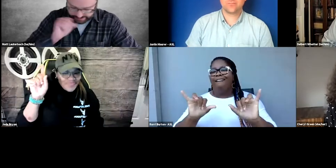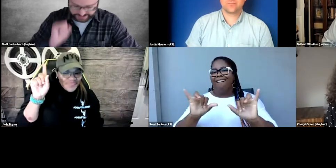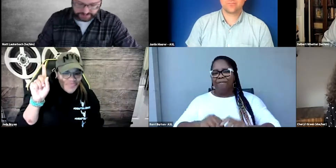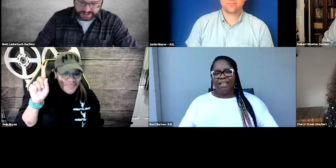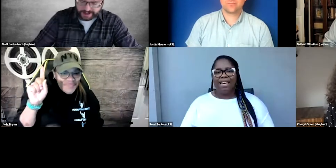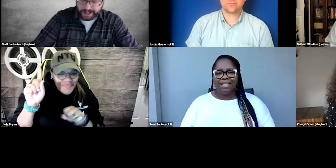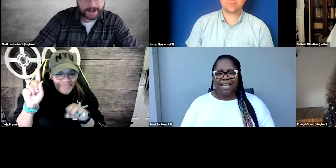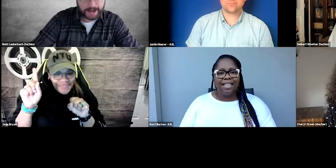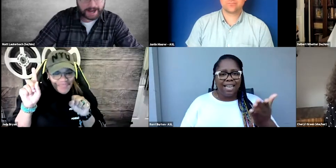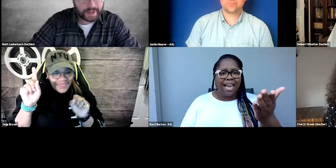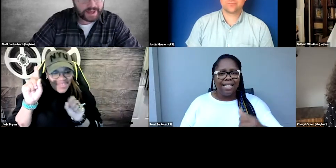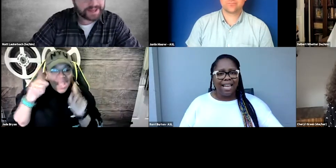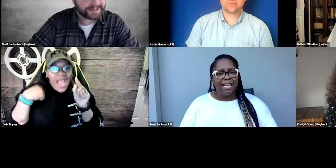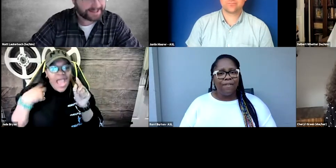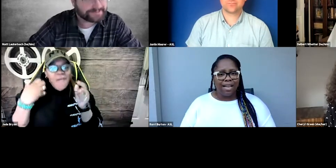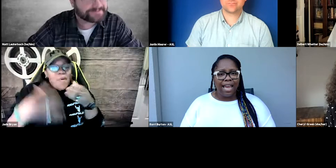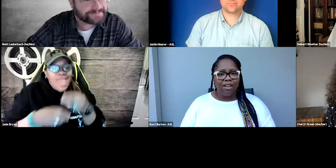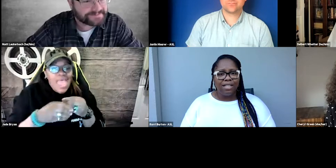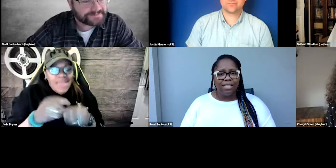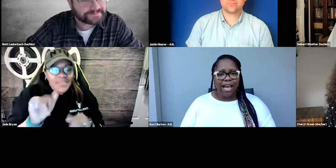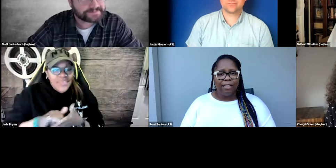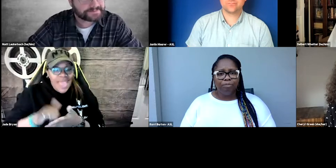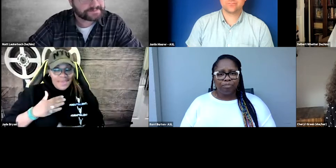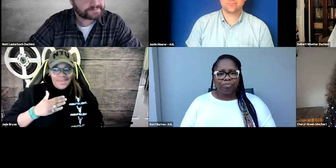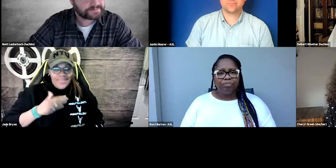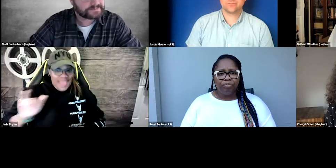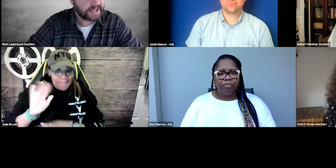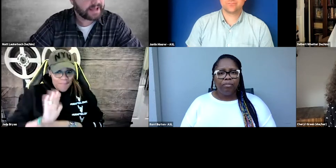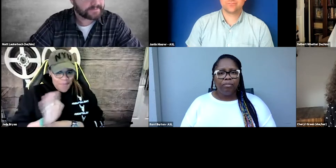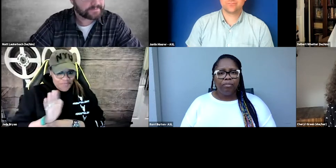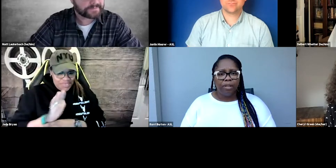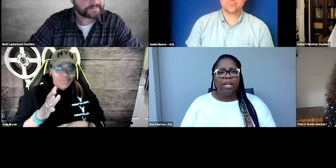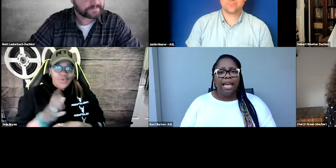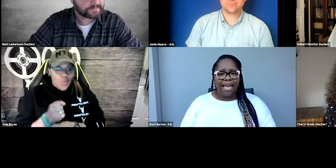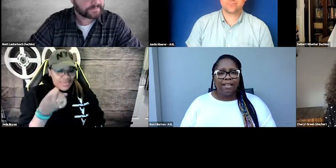Excuse me. And if I can add on to that. Yeah.